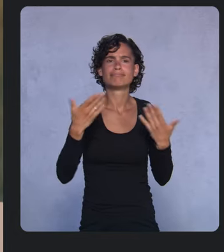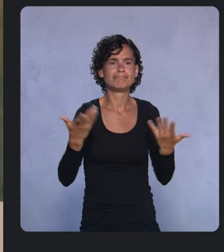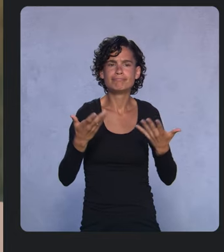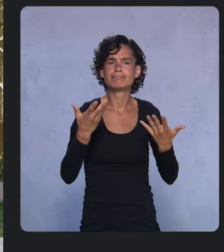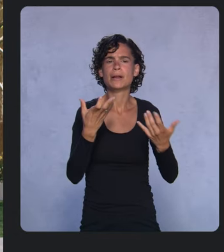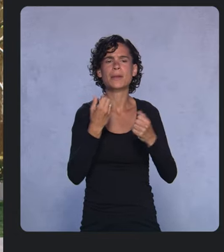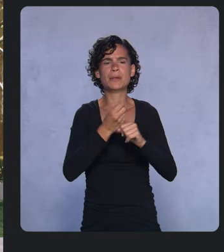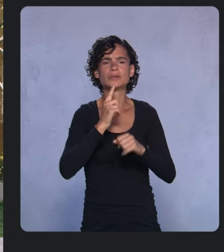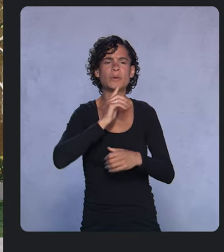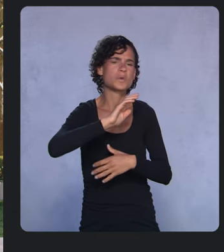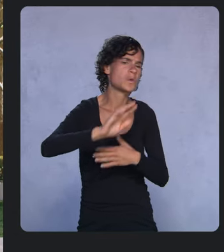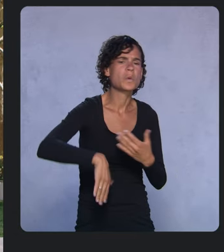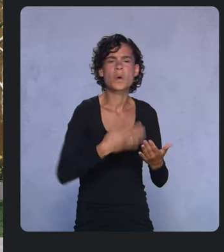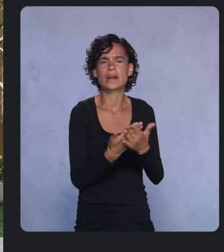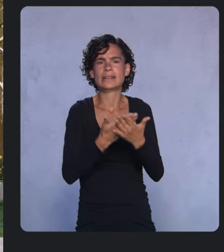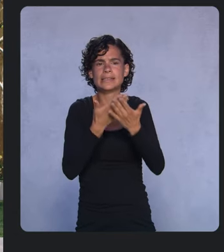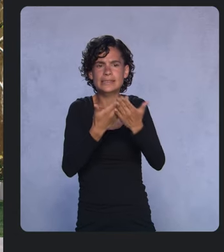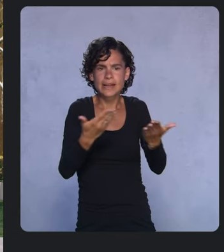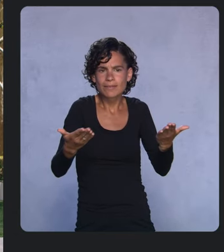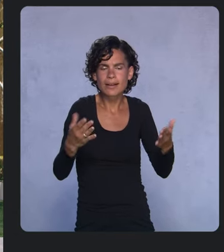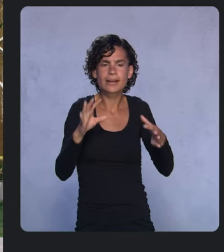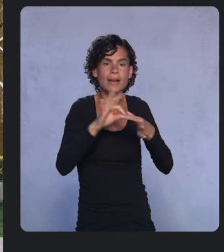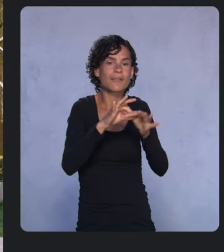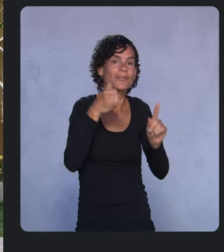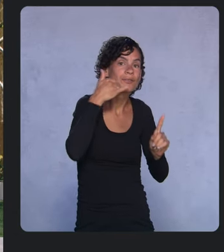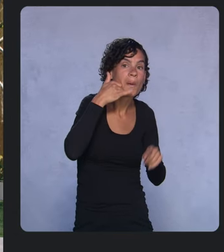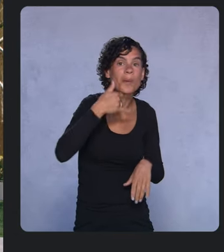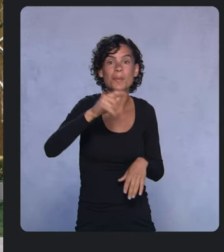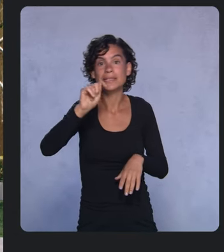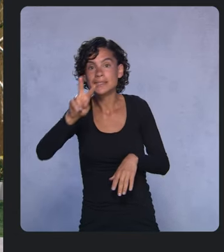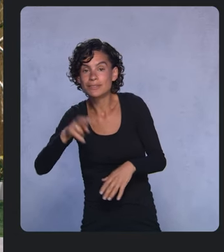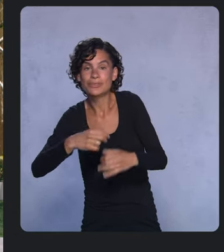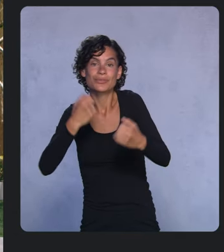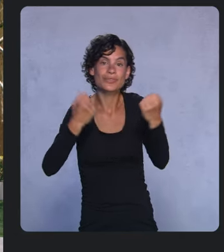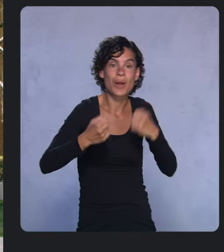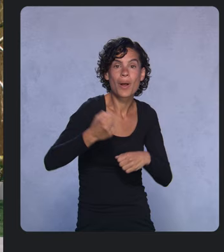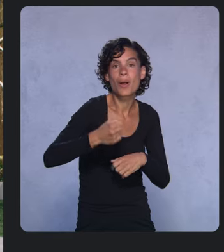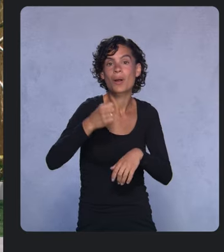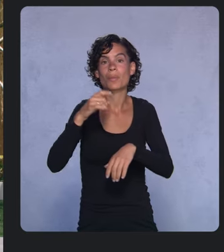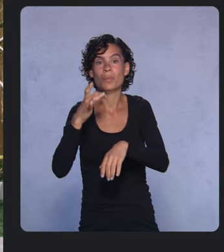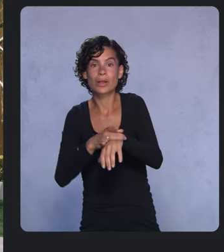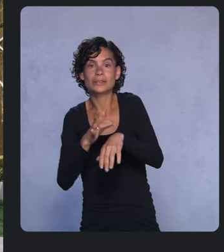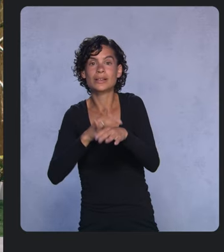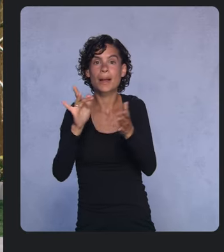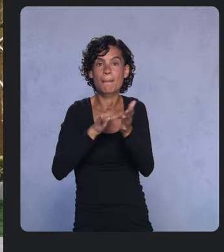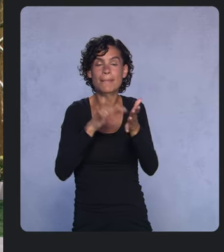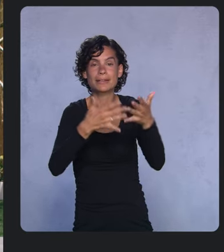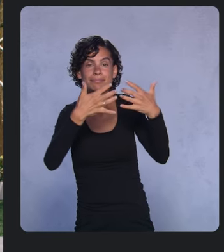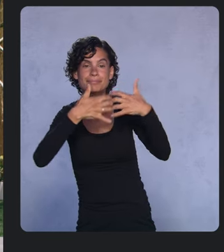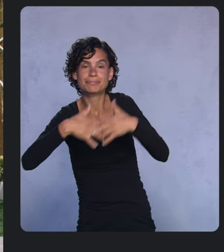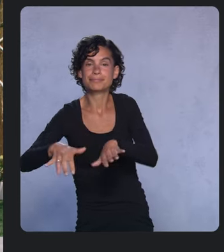TVs, cars, watches, tablets, to work better together. Let’s talk more about building across screens.